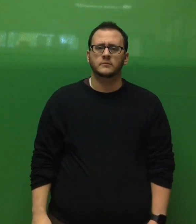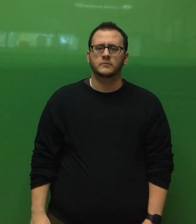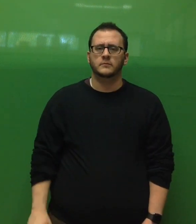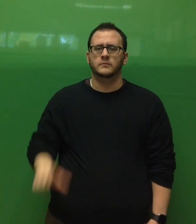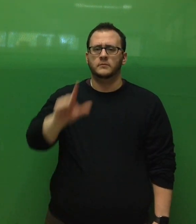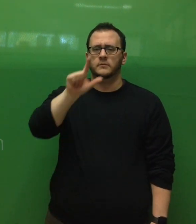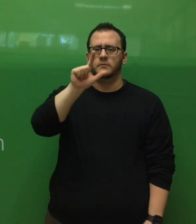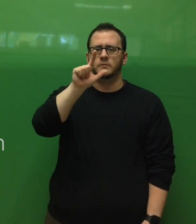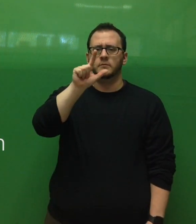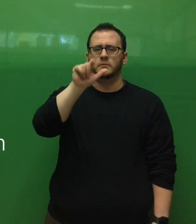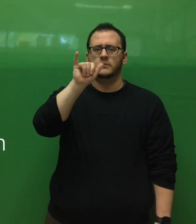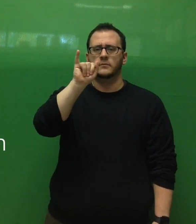listen